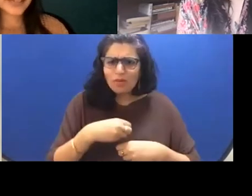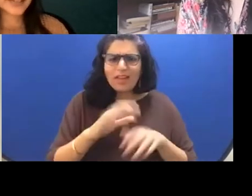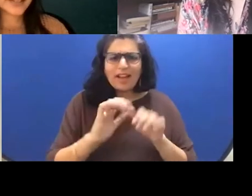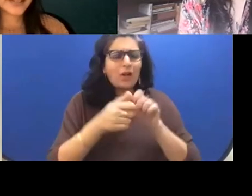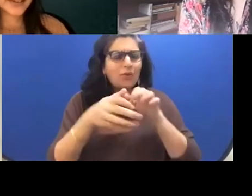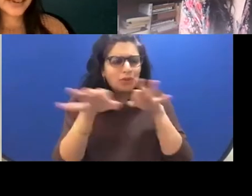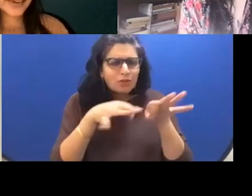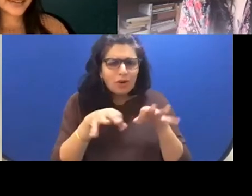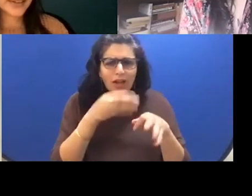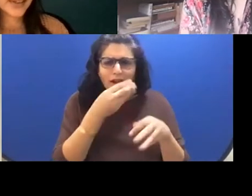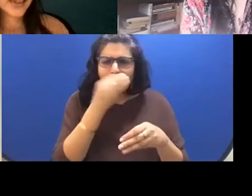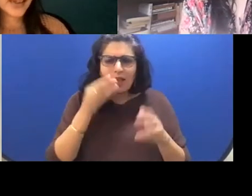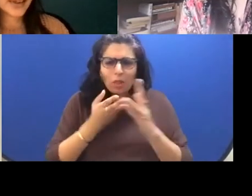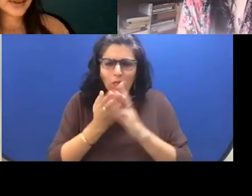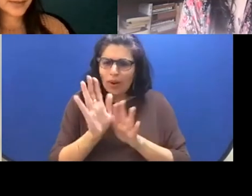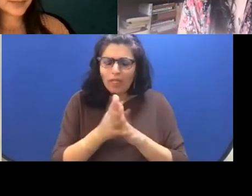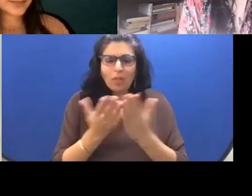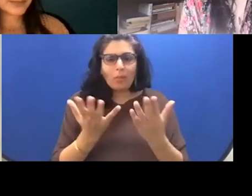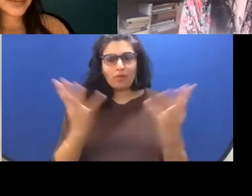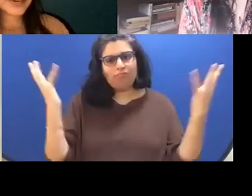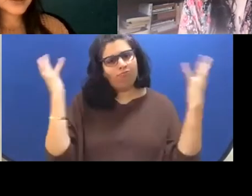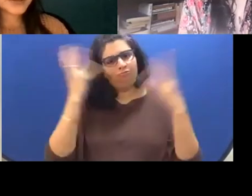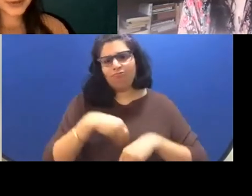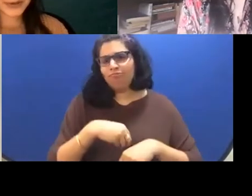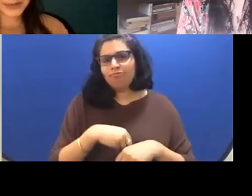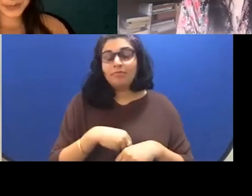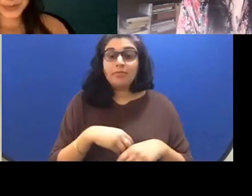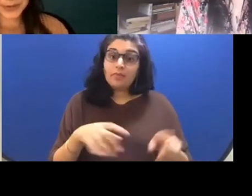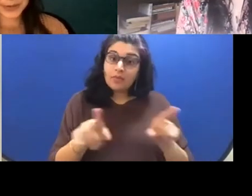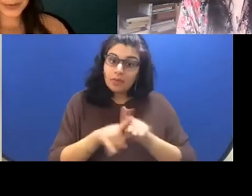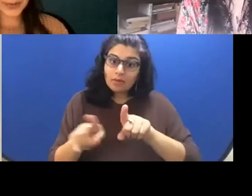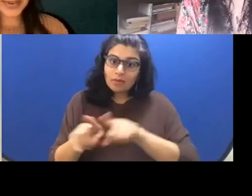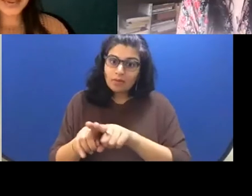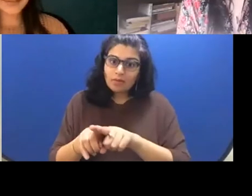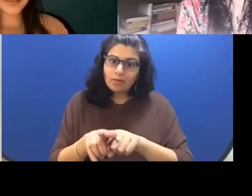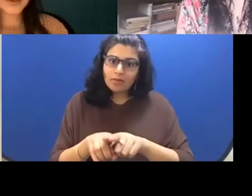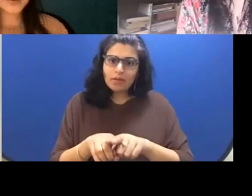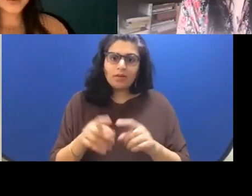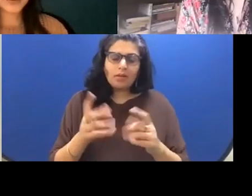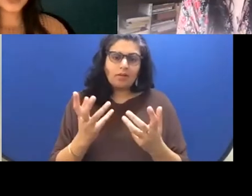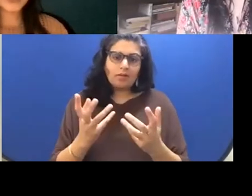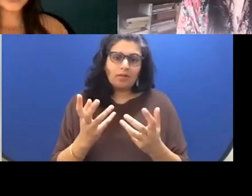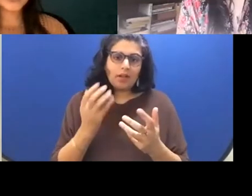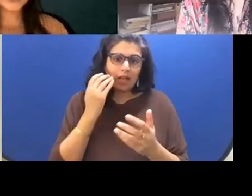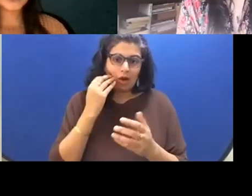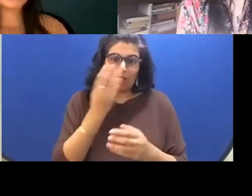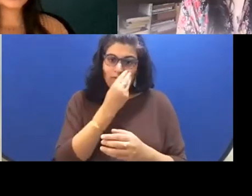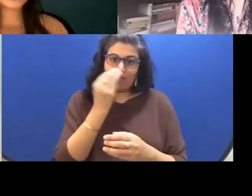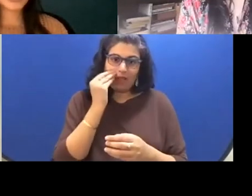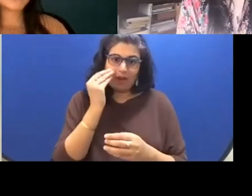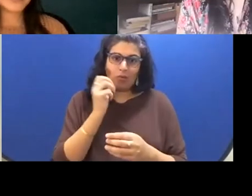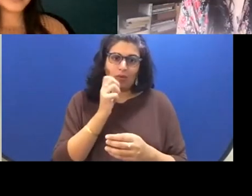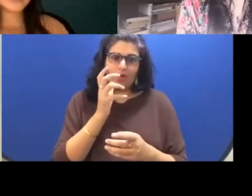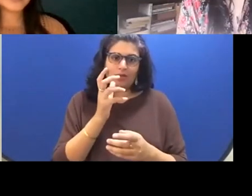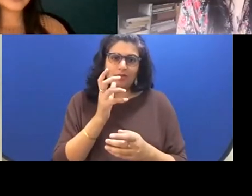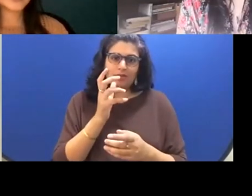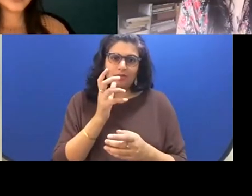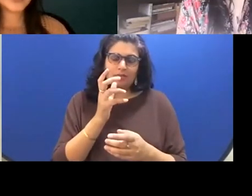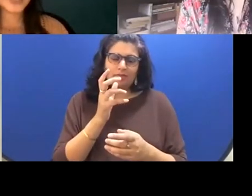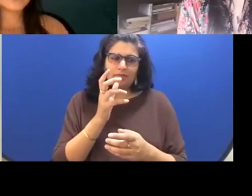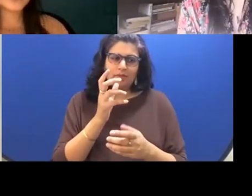is stunning. But I also know that flowers weren't super prominent in earlier drafts